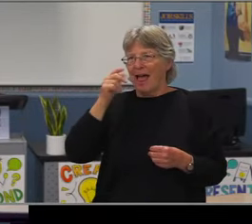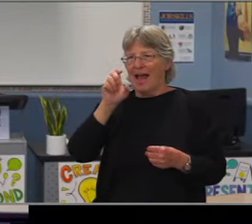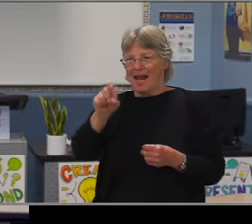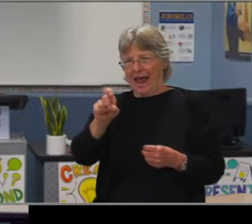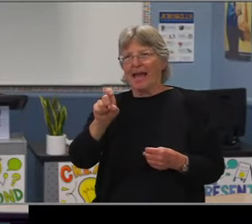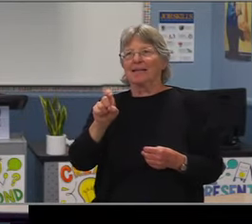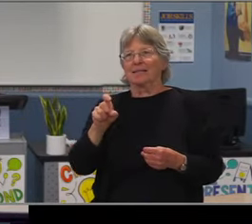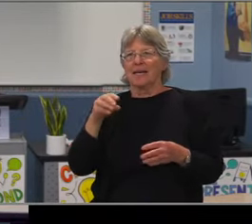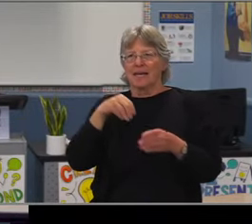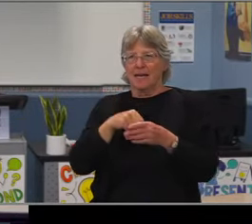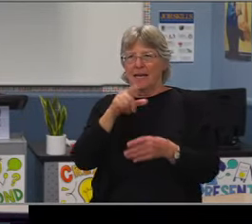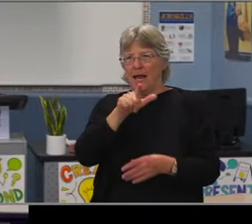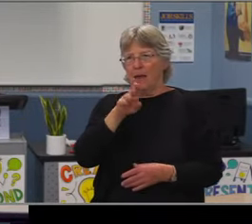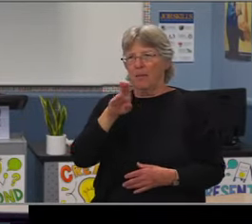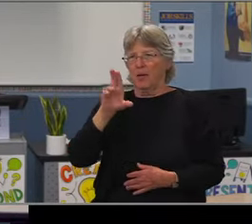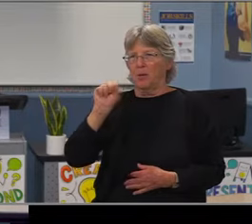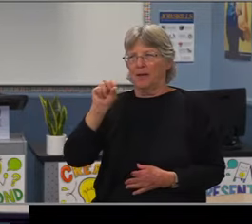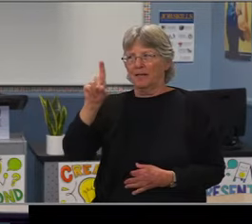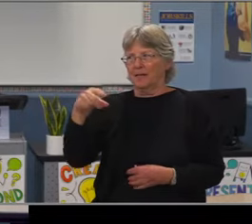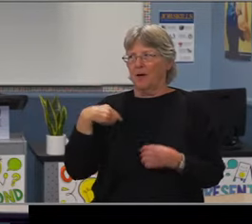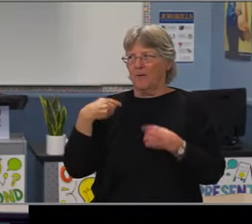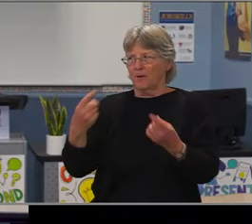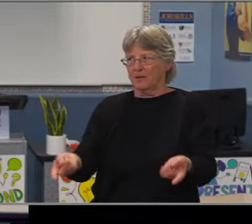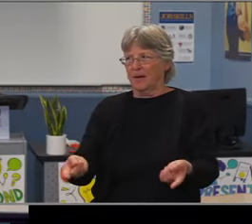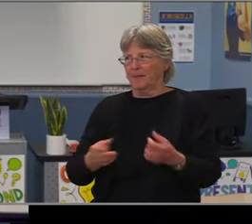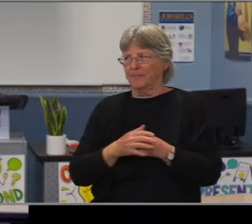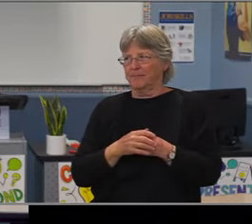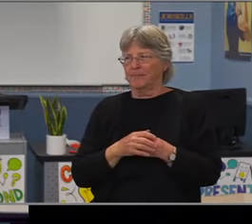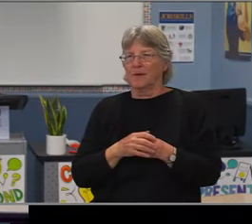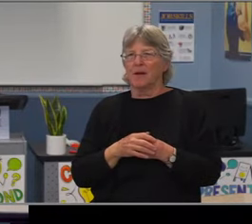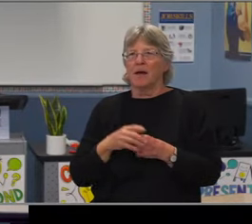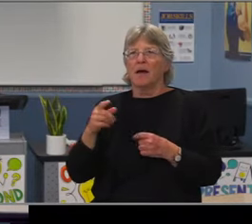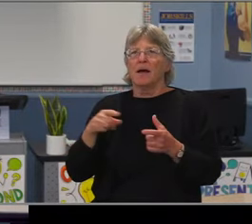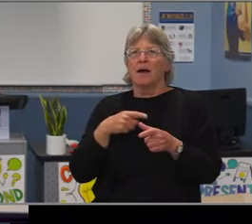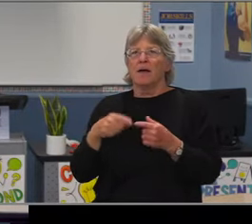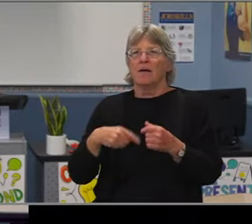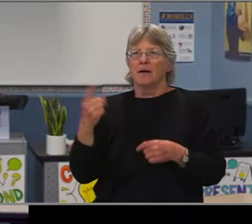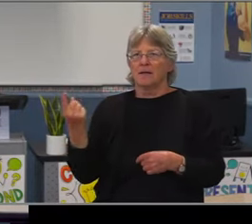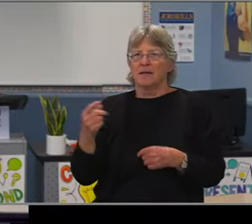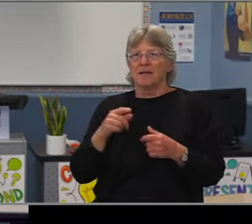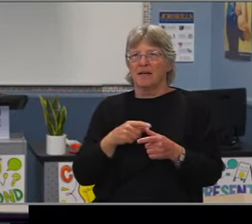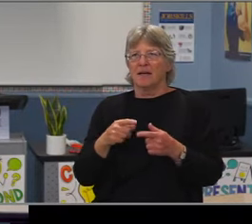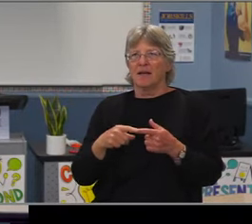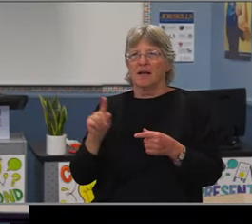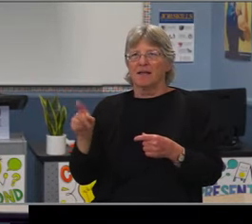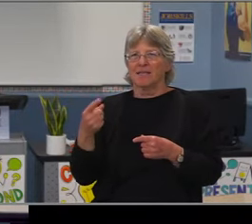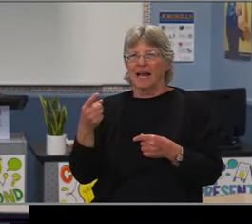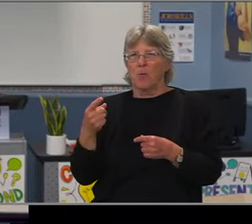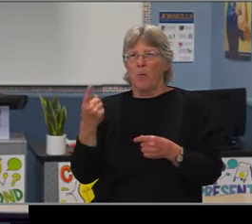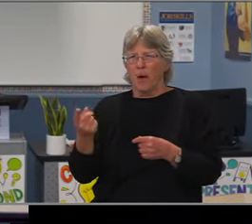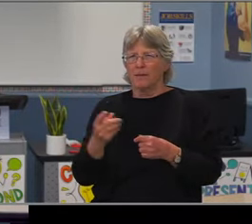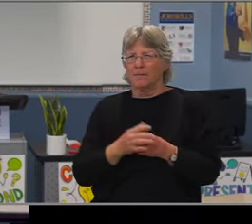They take that grade nine PSAT in October of their ninth grade year. So it's really showing what they did in sixth, seventh, and eighth grade.